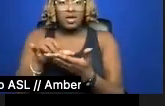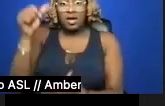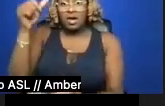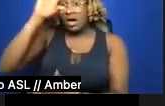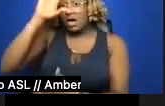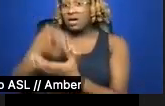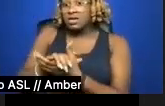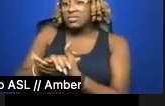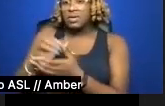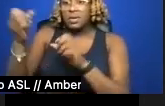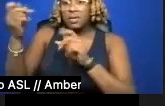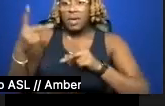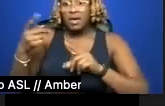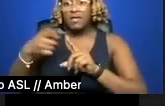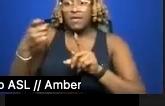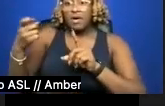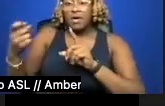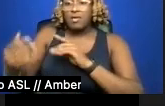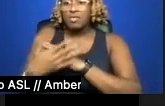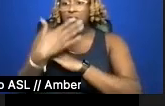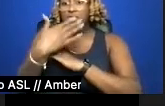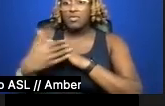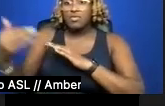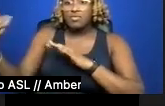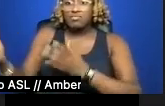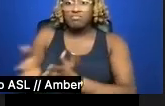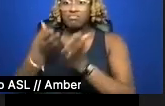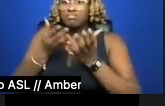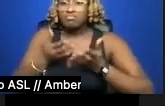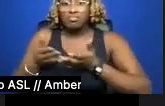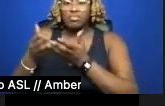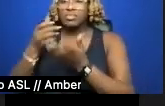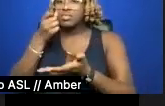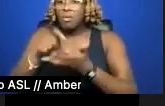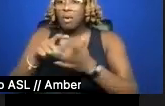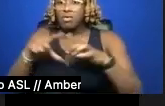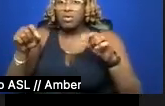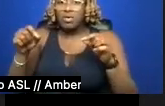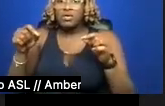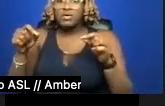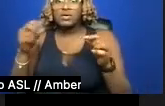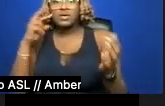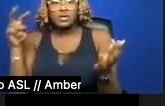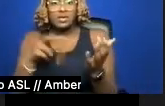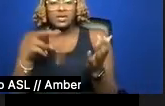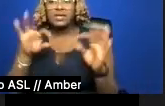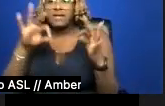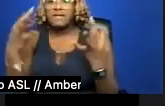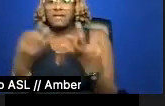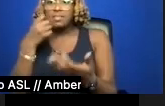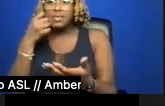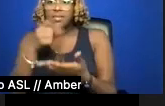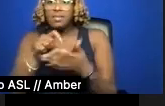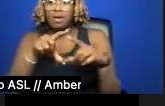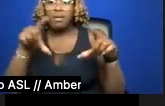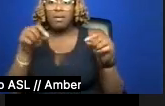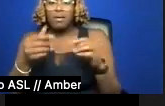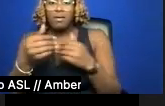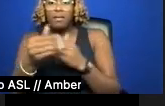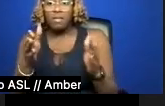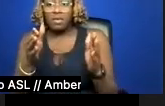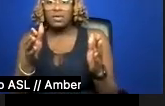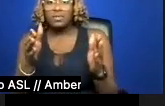as a postcard looming at the mouth of a family mailbox, a wordless threat silk-spun in kitsch.